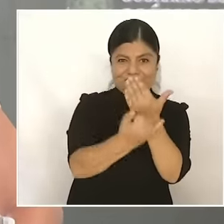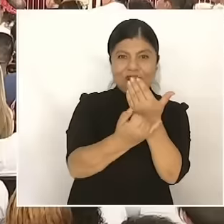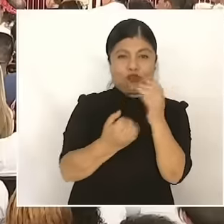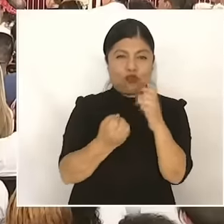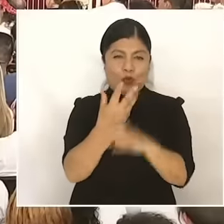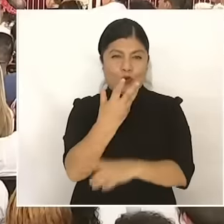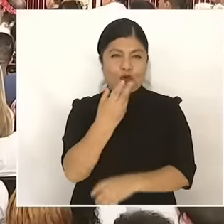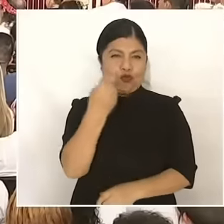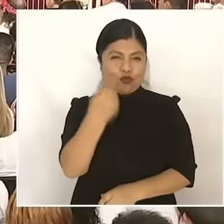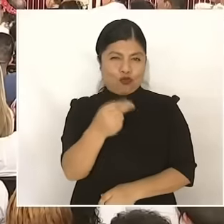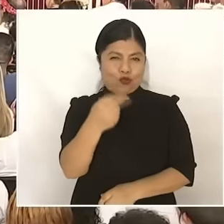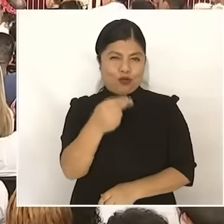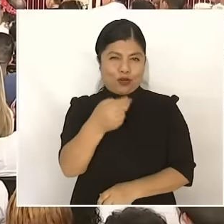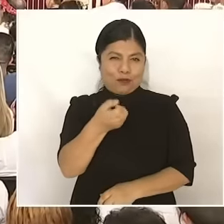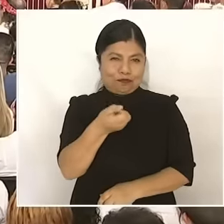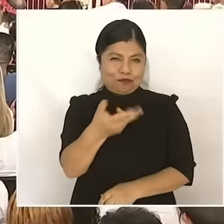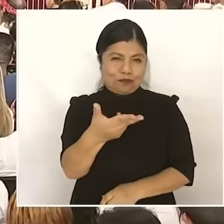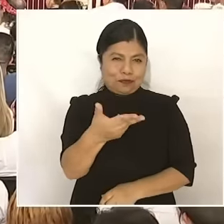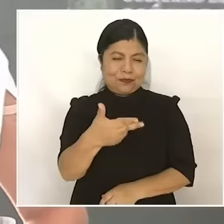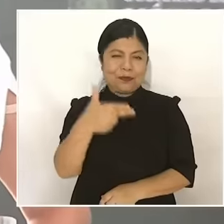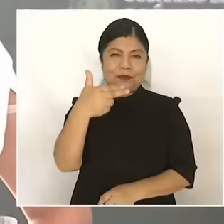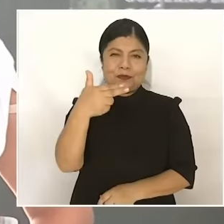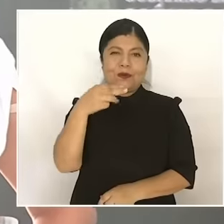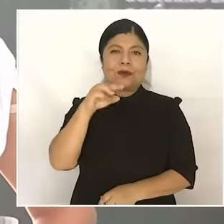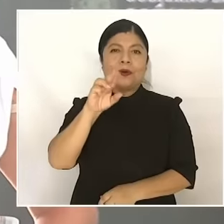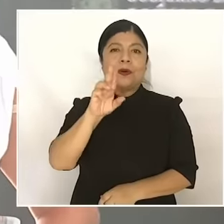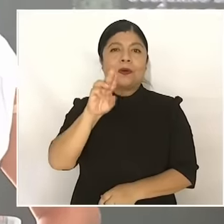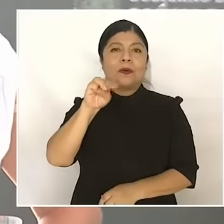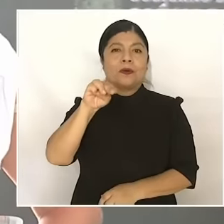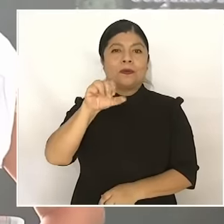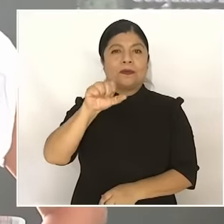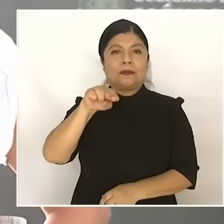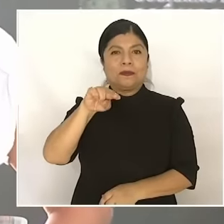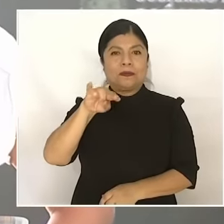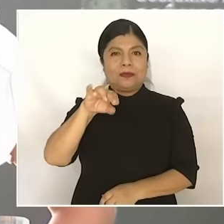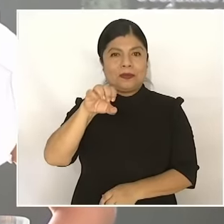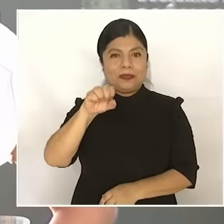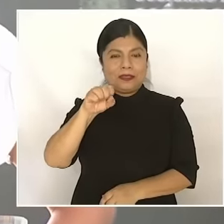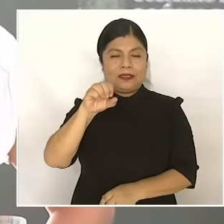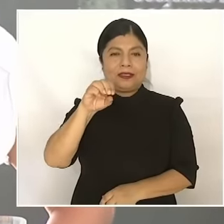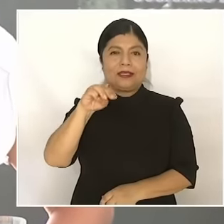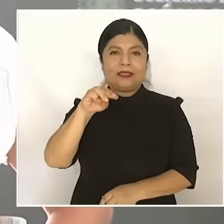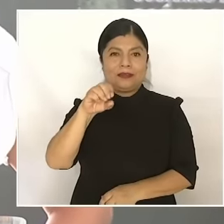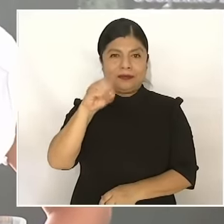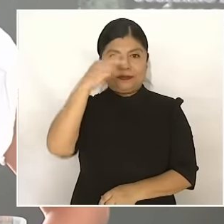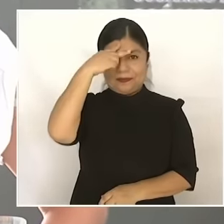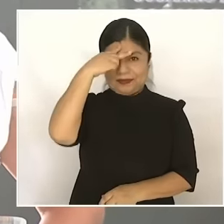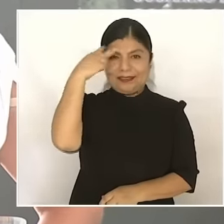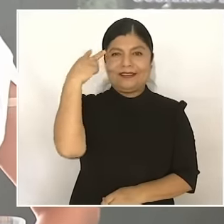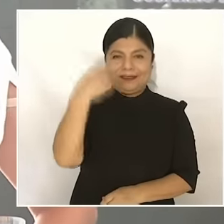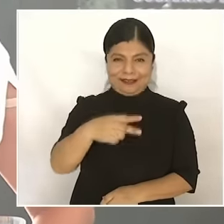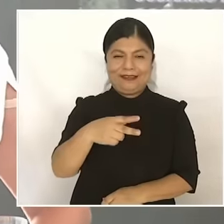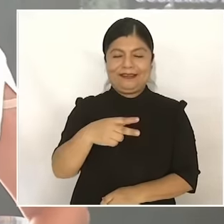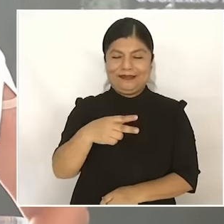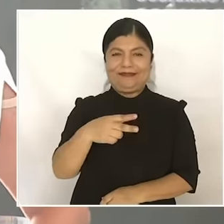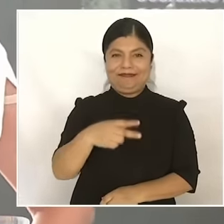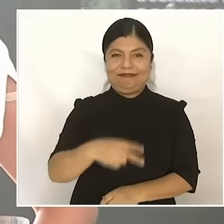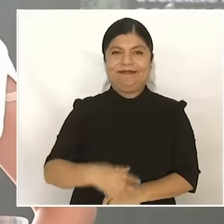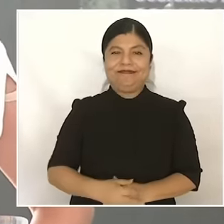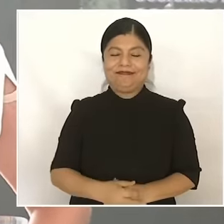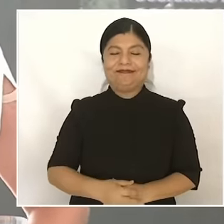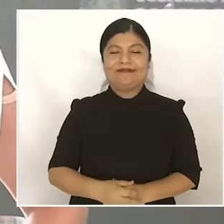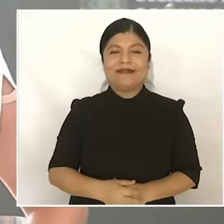Mexican humanism, a new name many years ago when he said this transformation